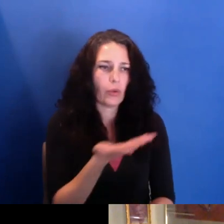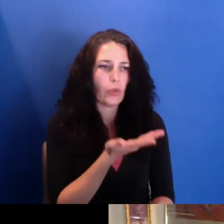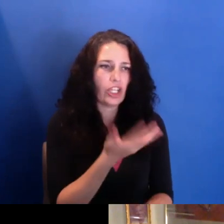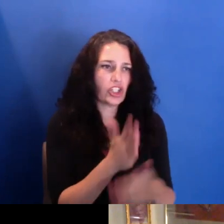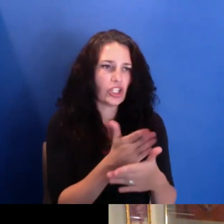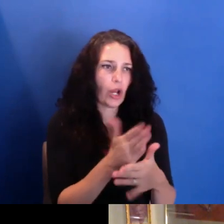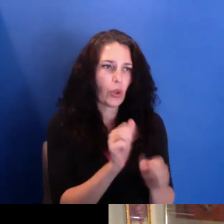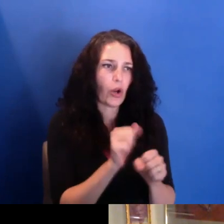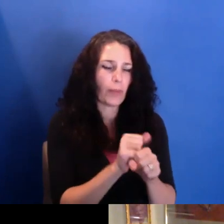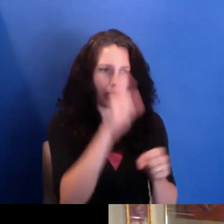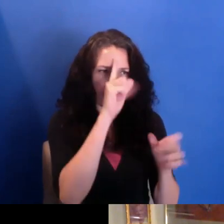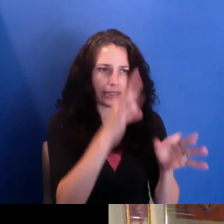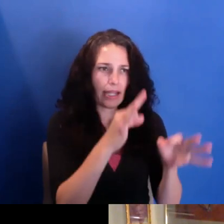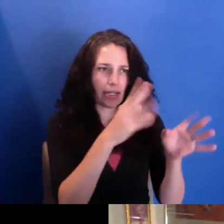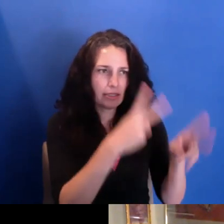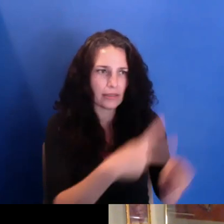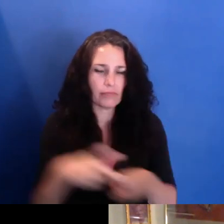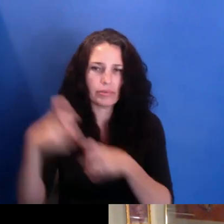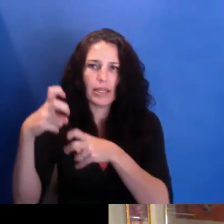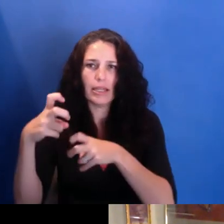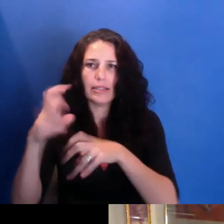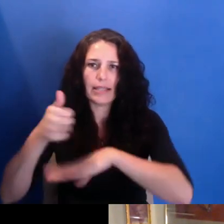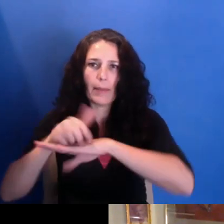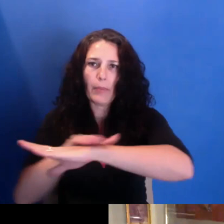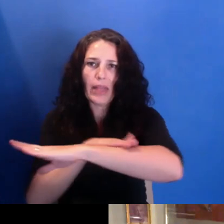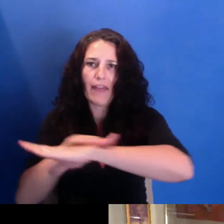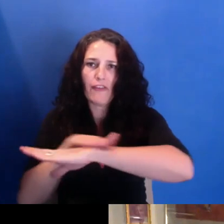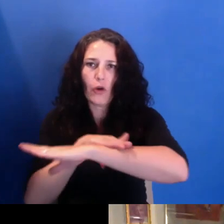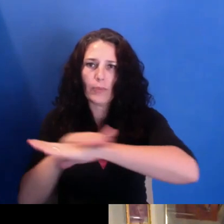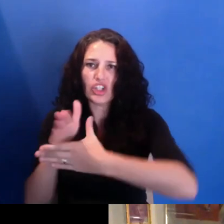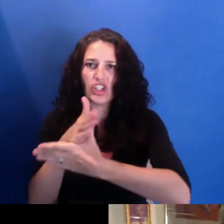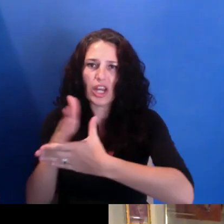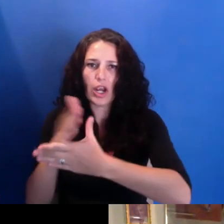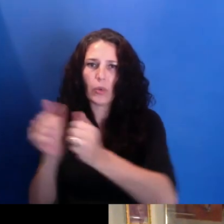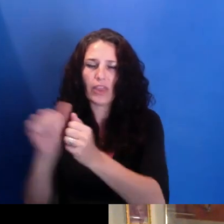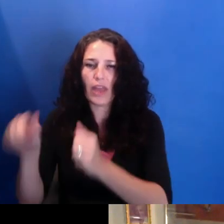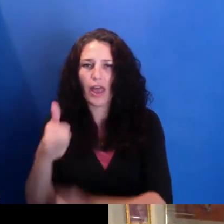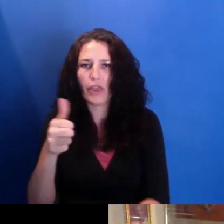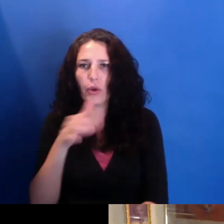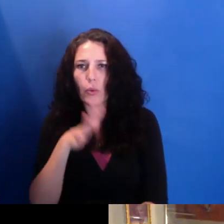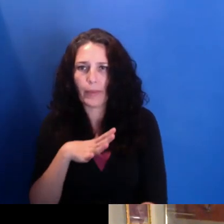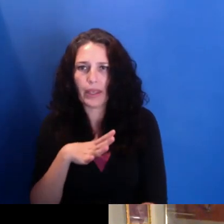the work of other Black women filmmakers. So right now, we have-- actually right now, our second annual Black Women's Film